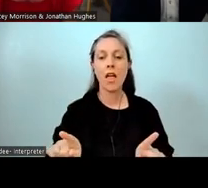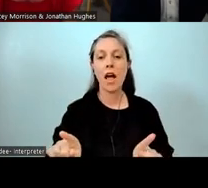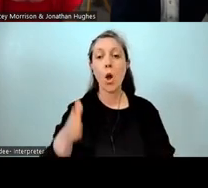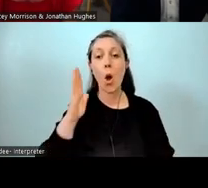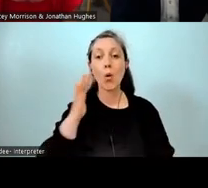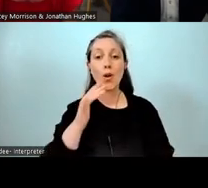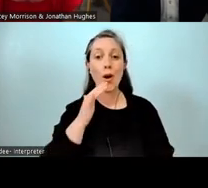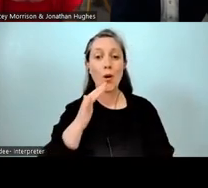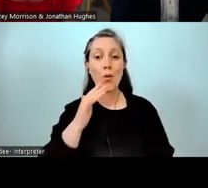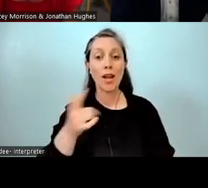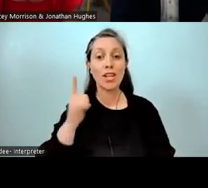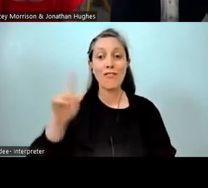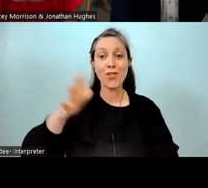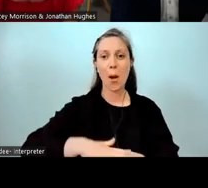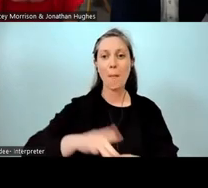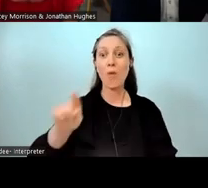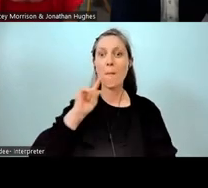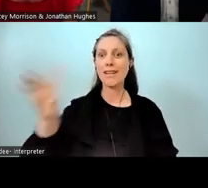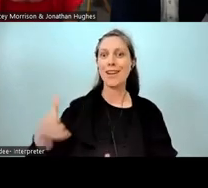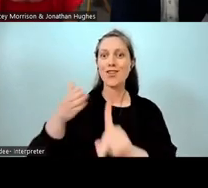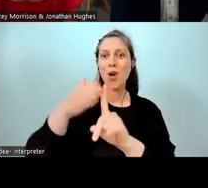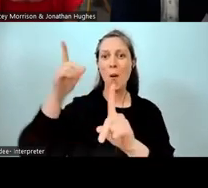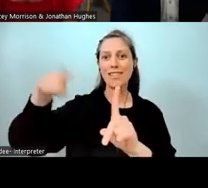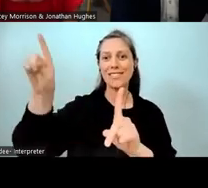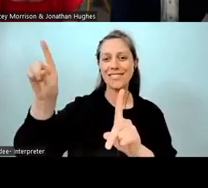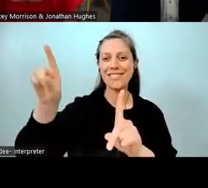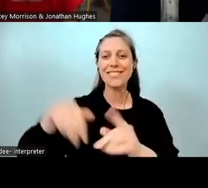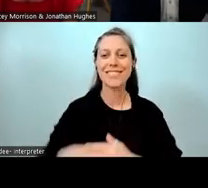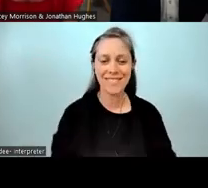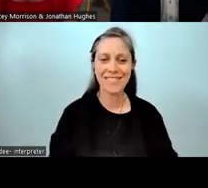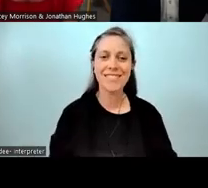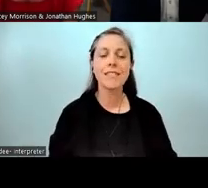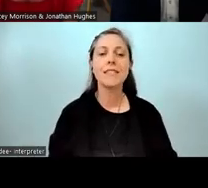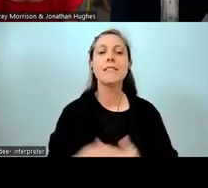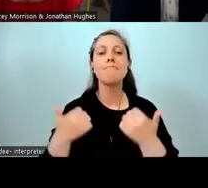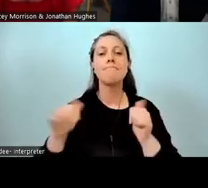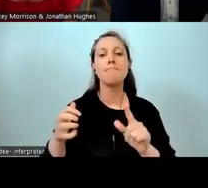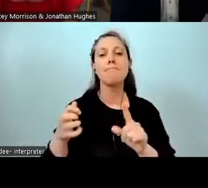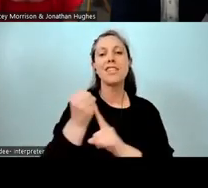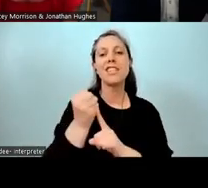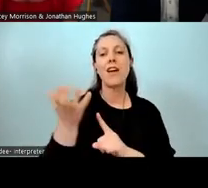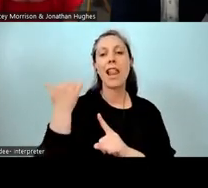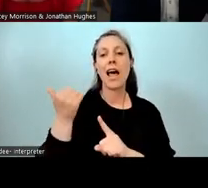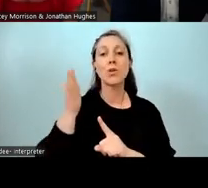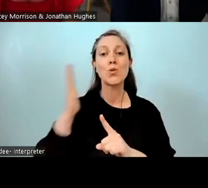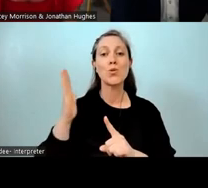which he said was a bucket list item for him. So he achieved that in the last school holidays in Rotorua.